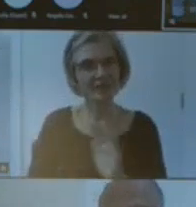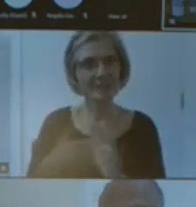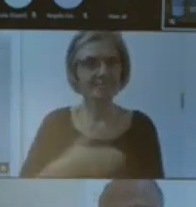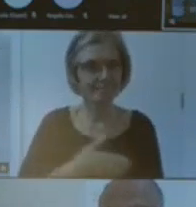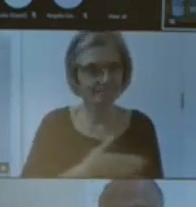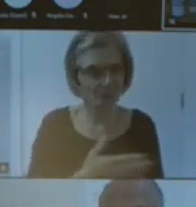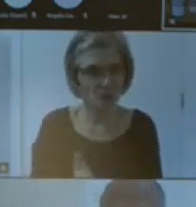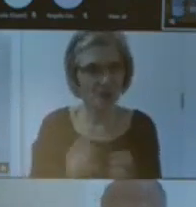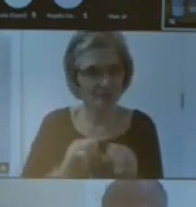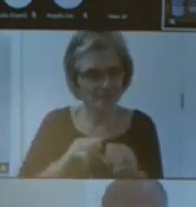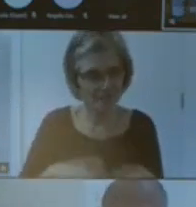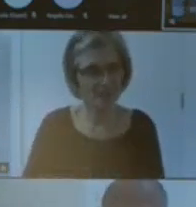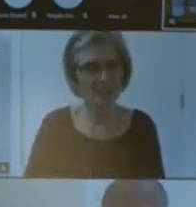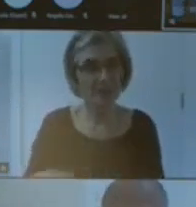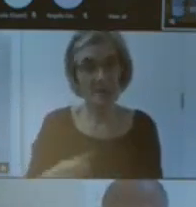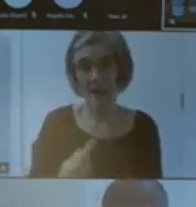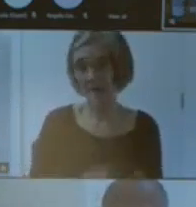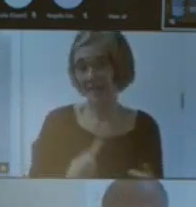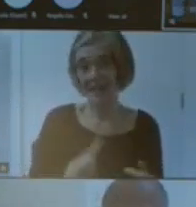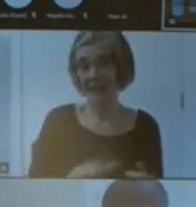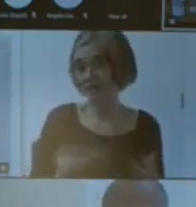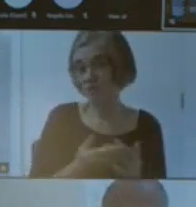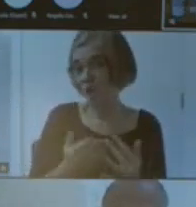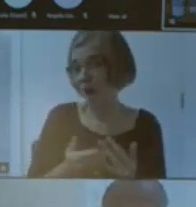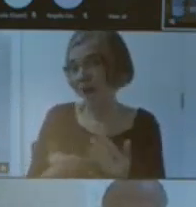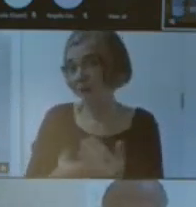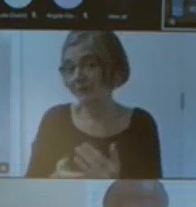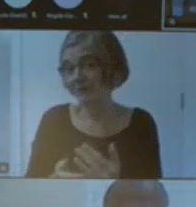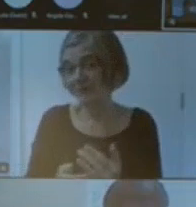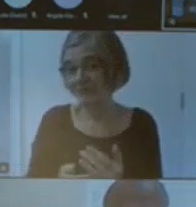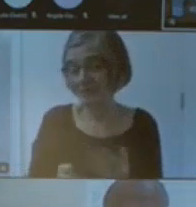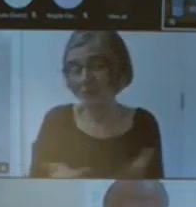got no idea what it me for like digitization in the collection more broadly but in terms